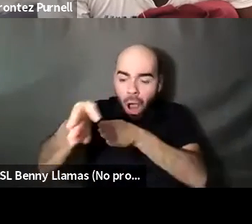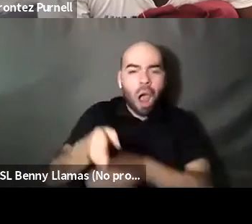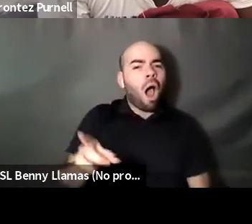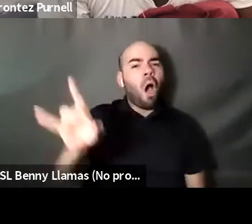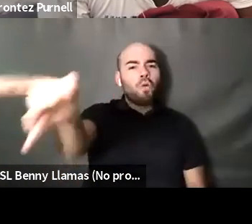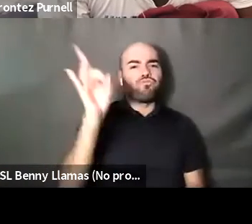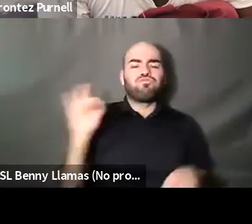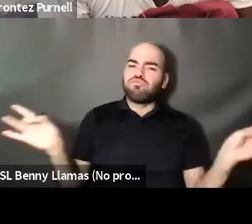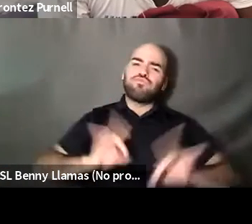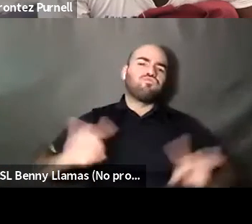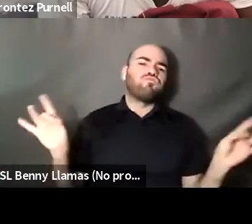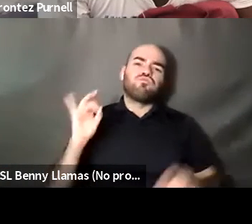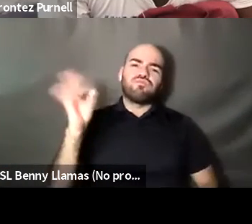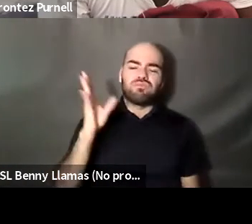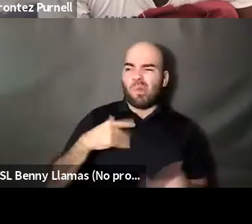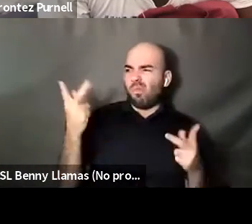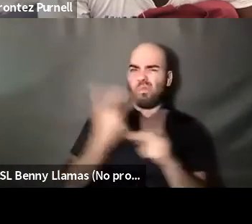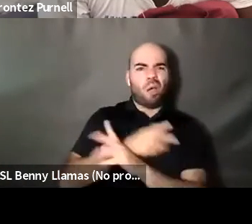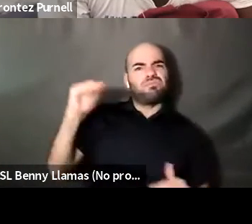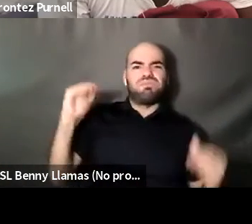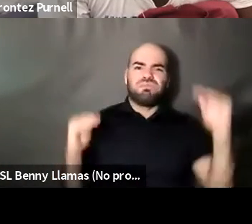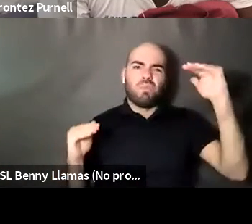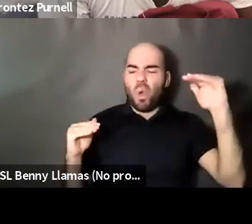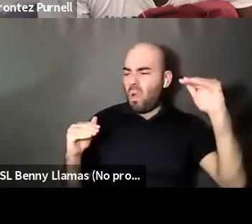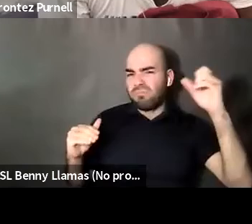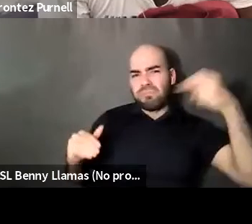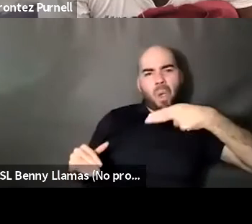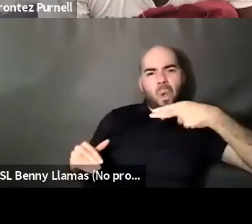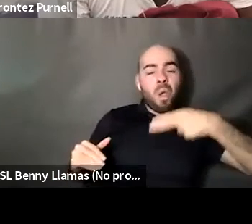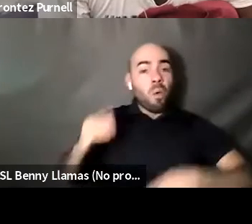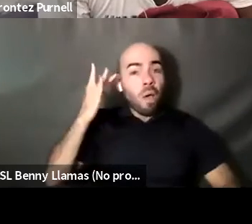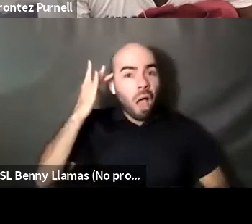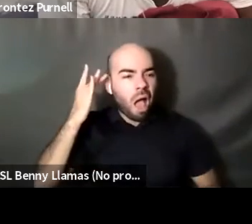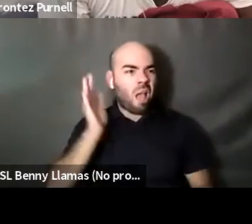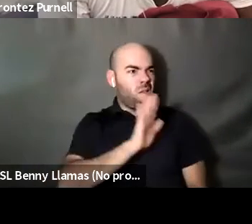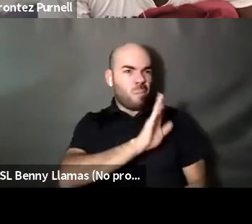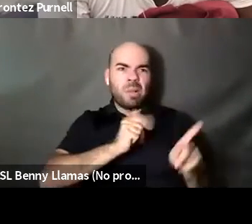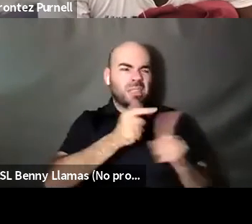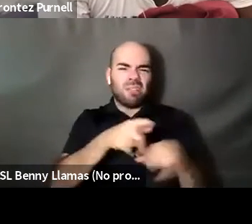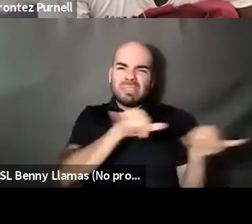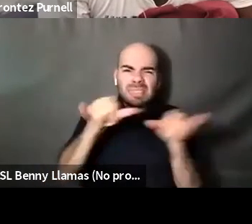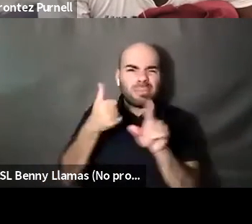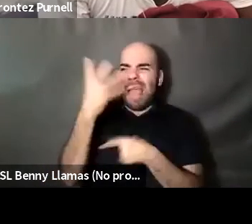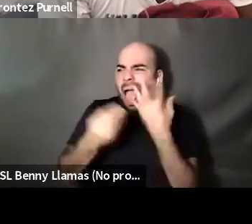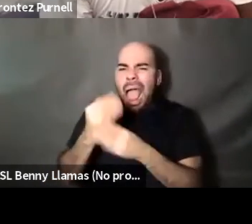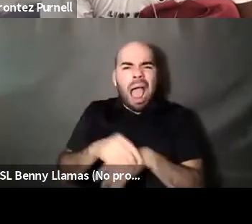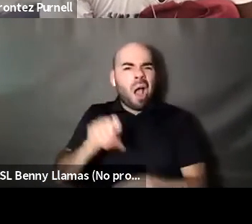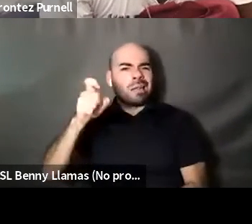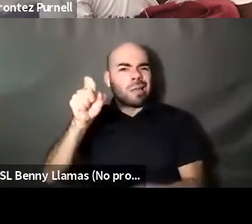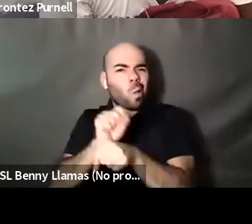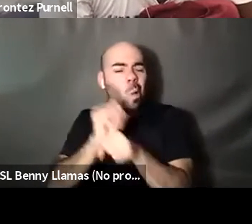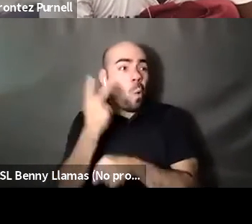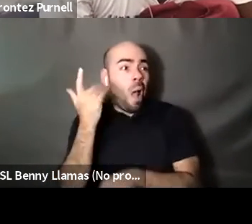Nahshon Anderson: On the street and some of their ass and doing those types of things because those are the types of personalities that these literary agents and let these publishers have and that these writers have